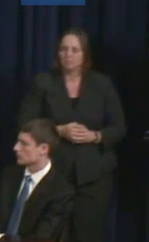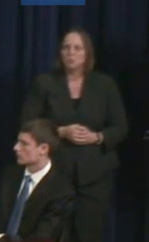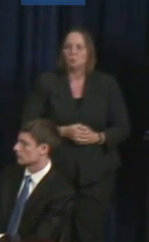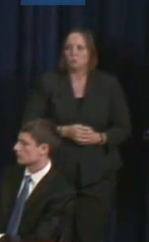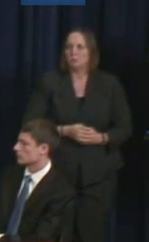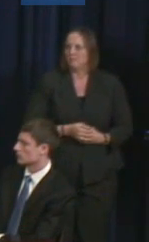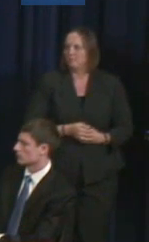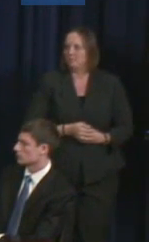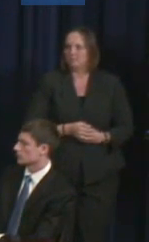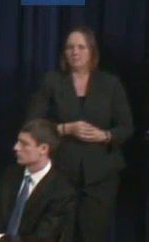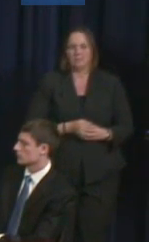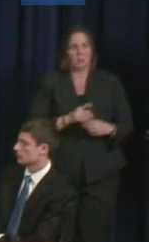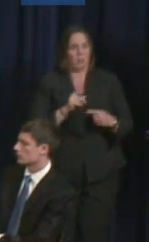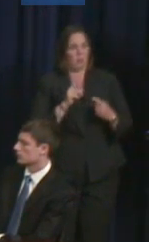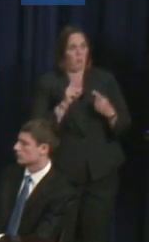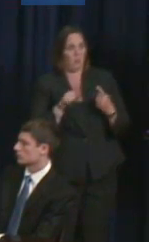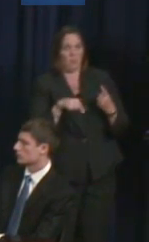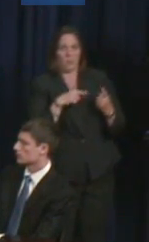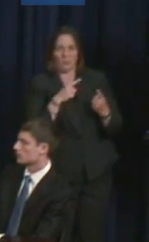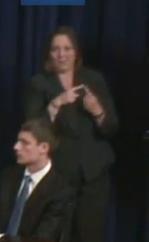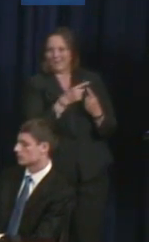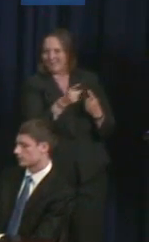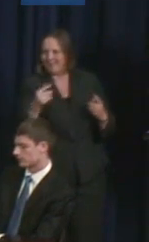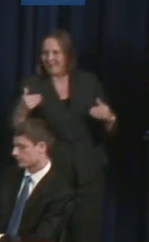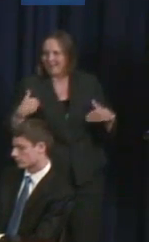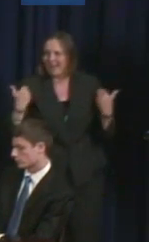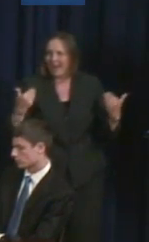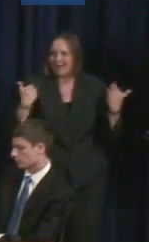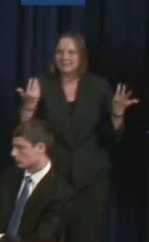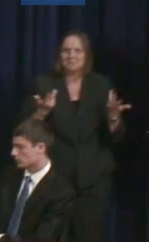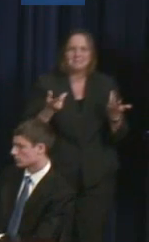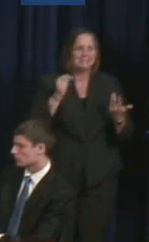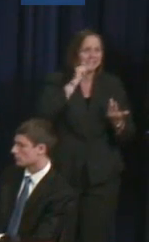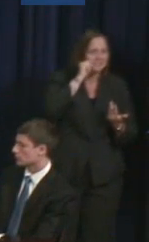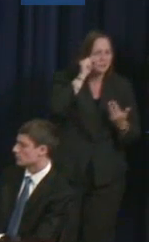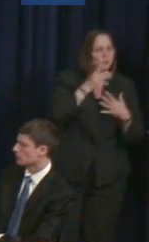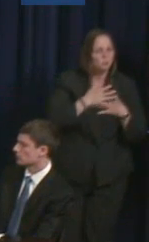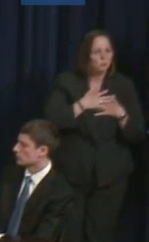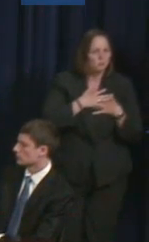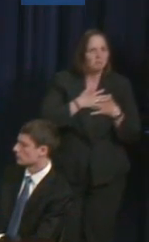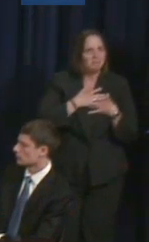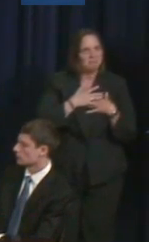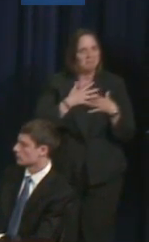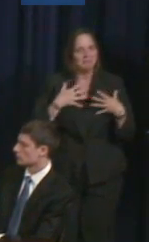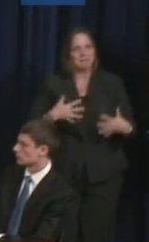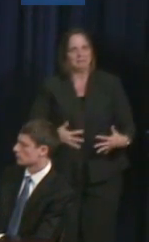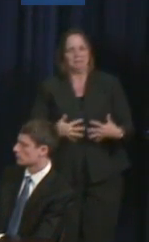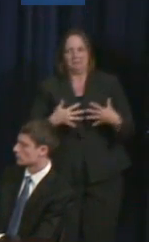issues of disability can be very intimidating. You know, some of the issues might be body image,